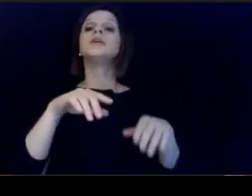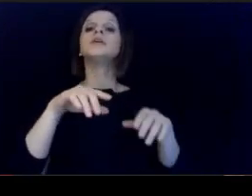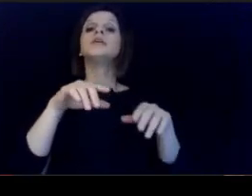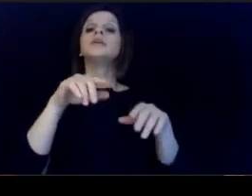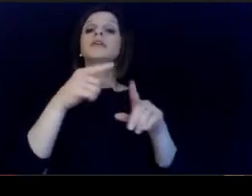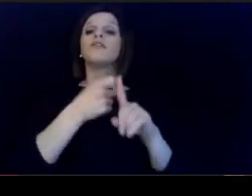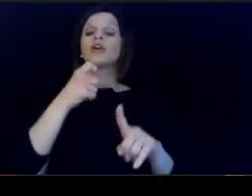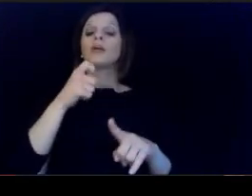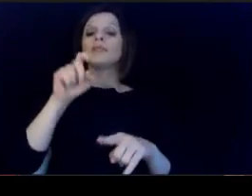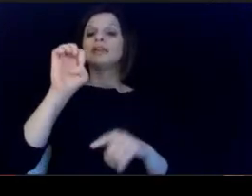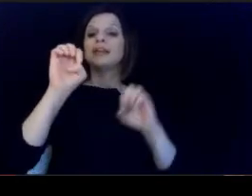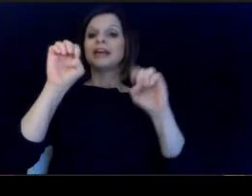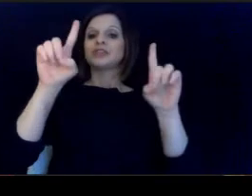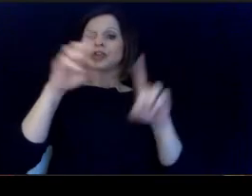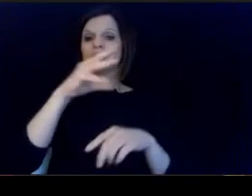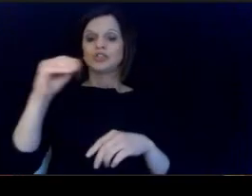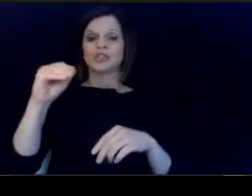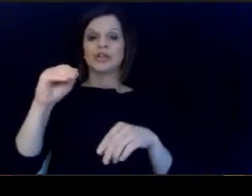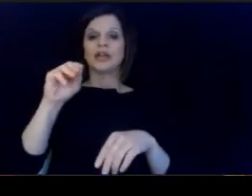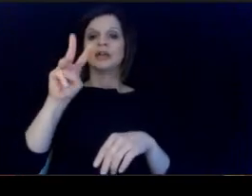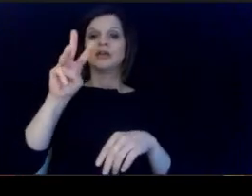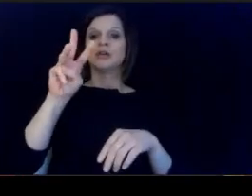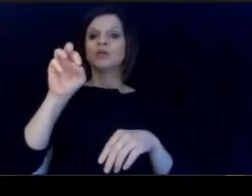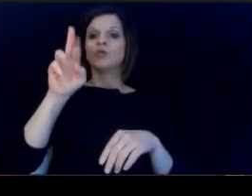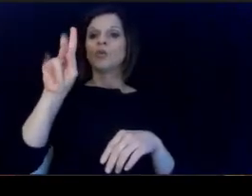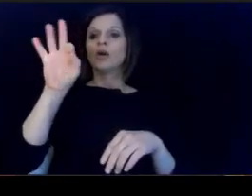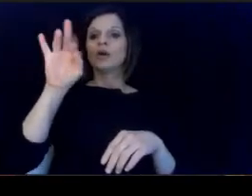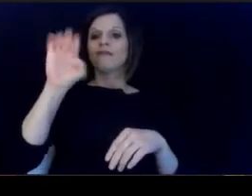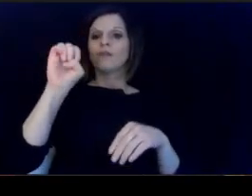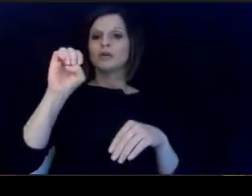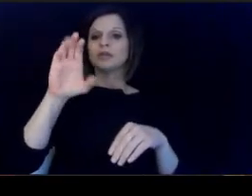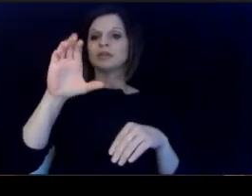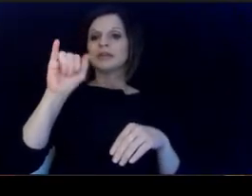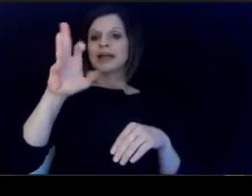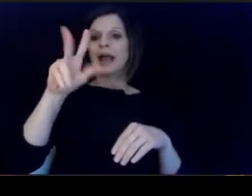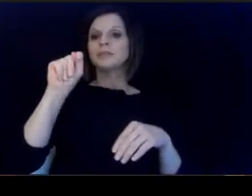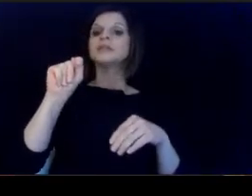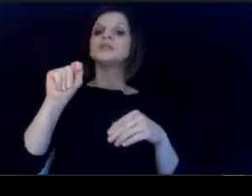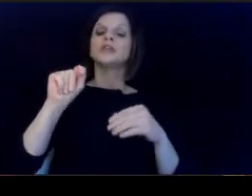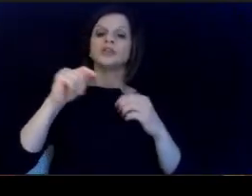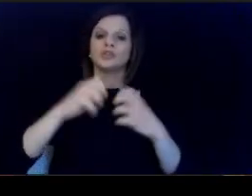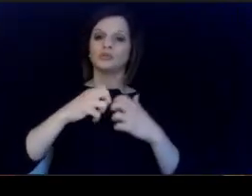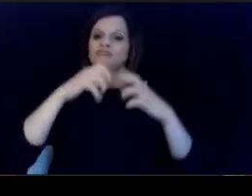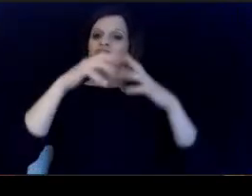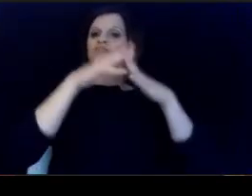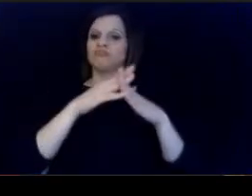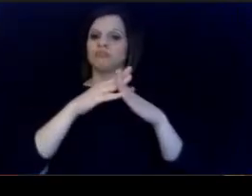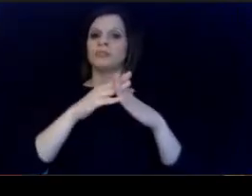Education and Workforce Development Cabinet to. jumpstart the Kentucky Academy for Equity in Teaching.